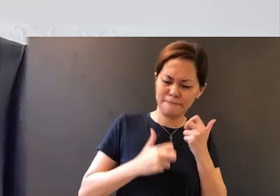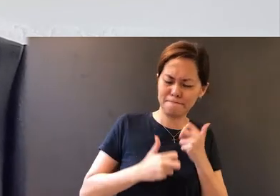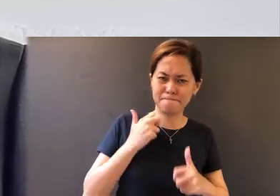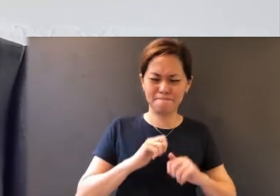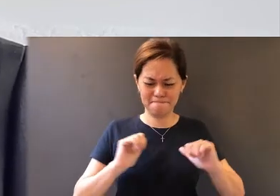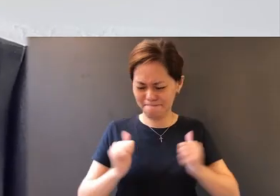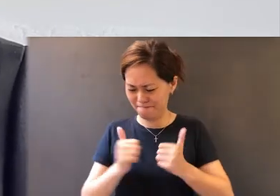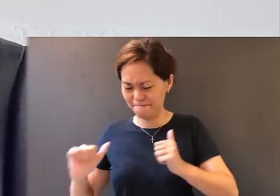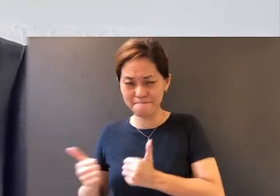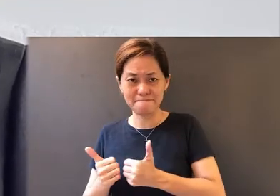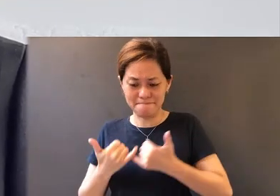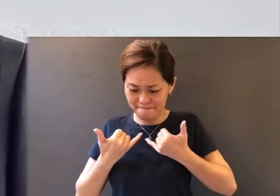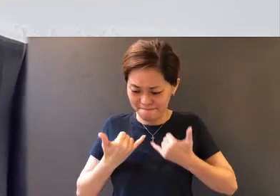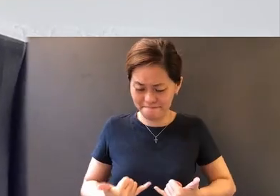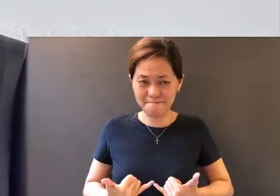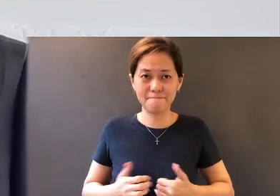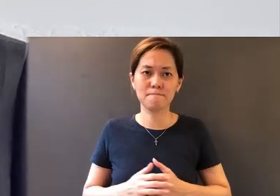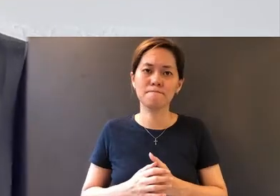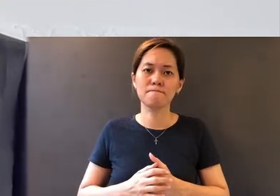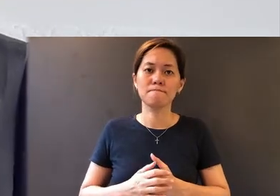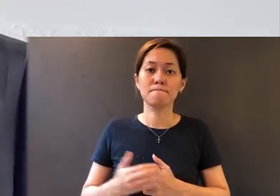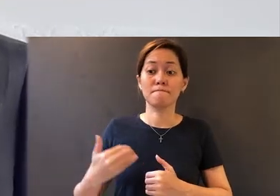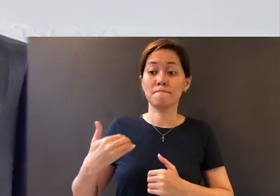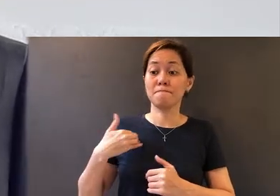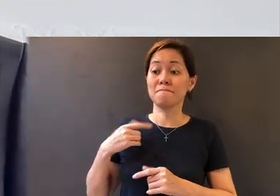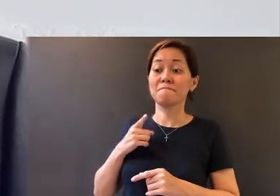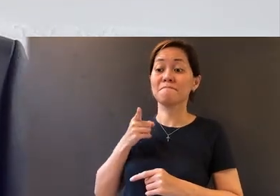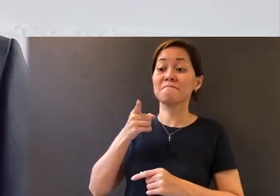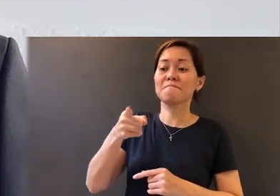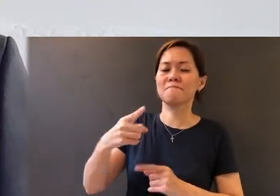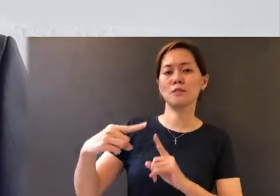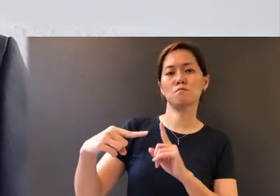we face now have a positive effect at the end.